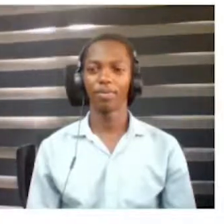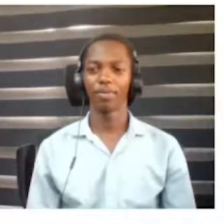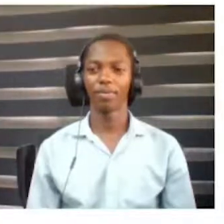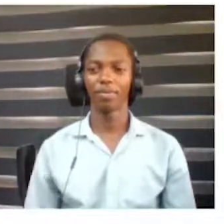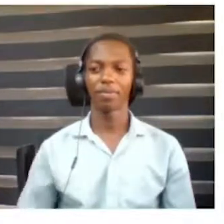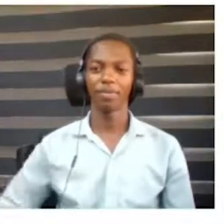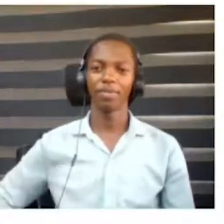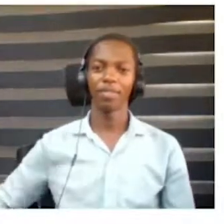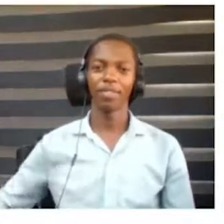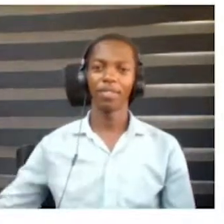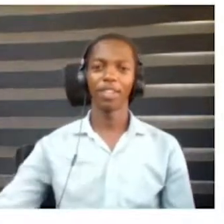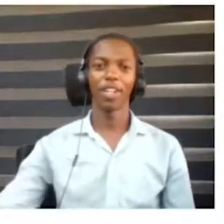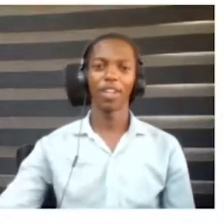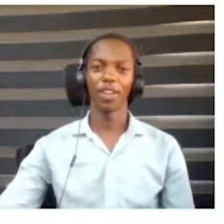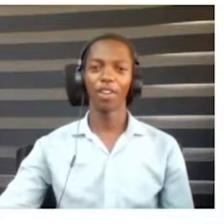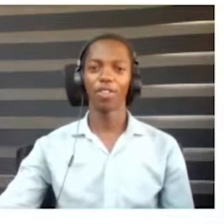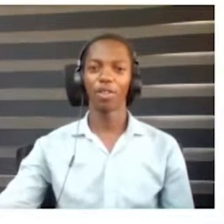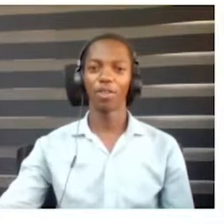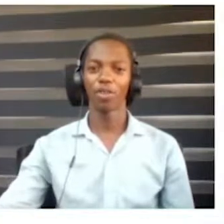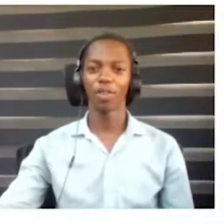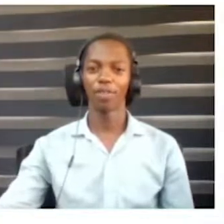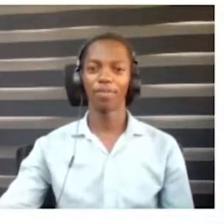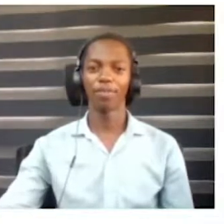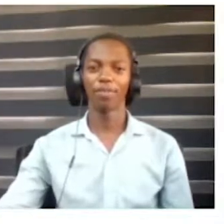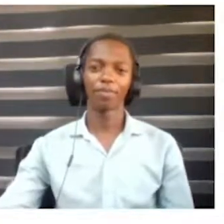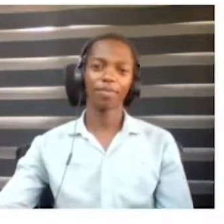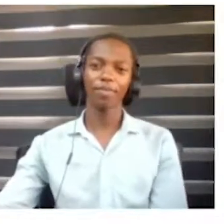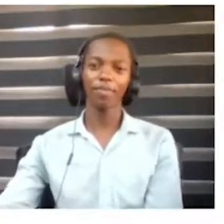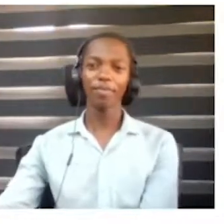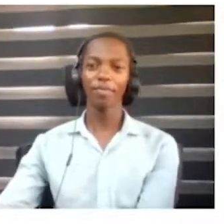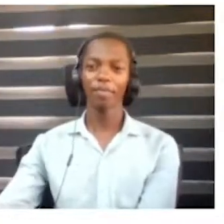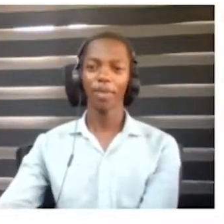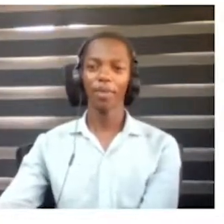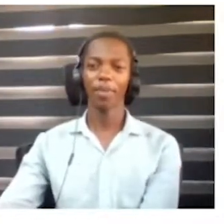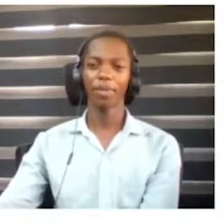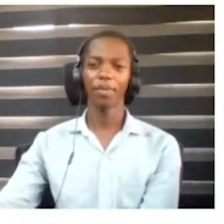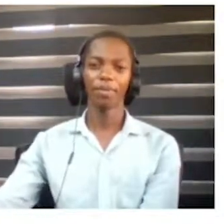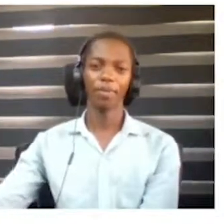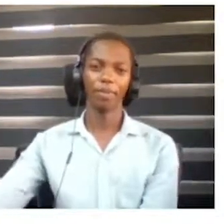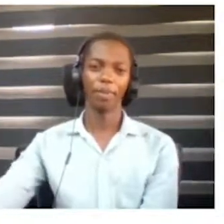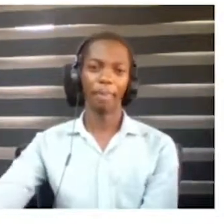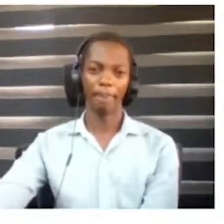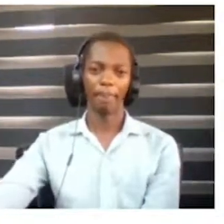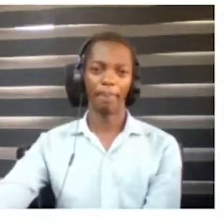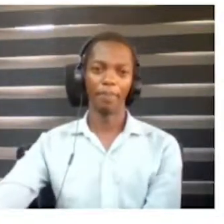understanding of sign language. Now, we have a lot of applications that are centered